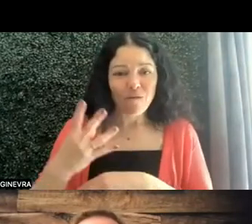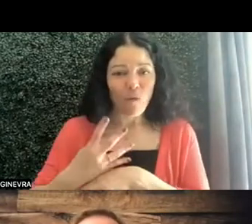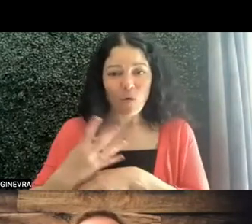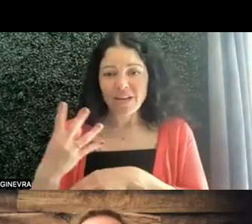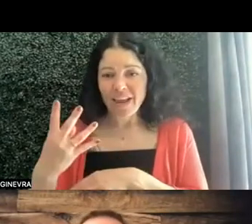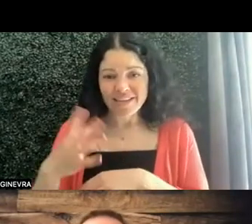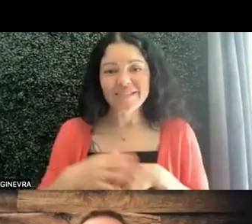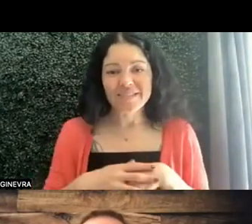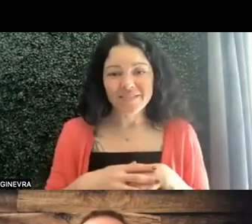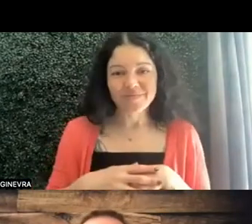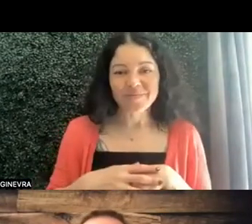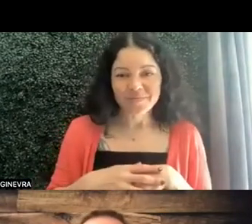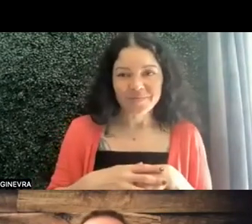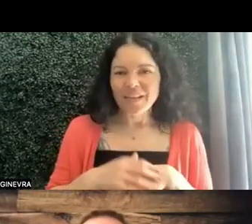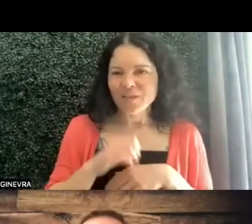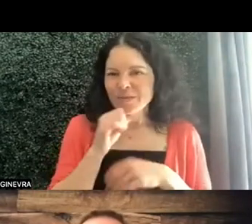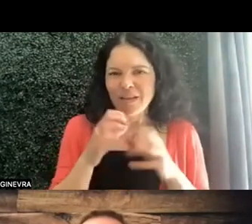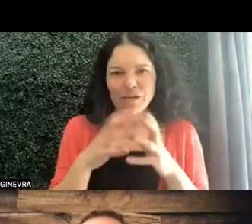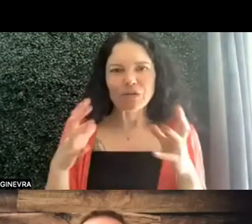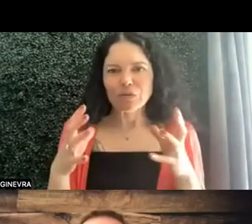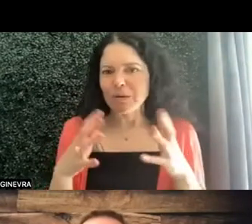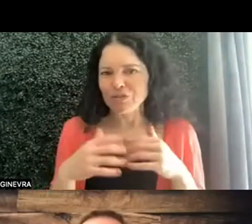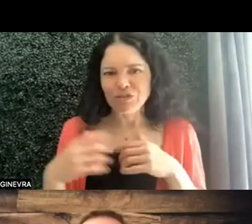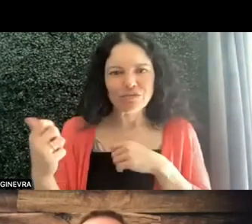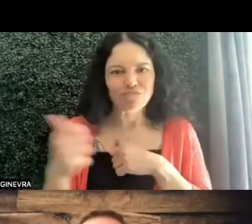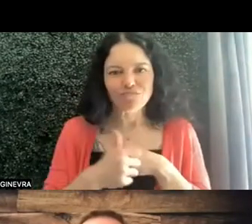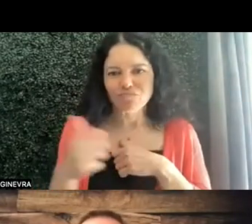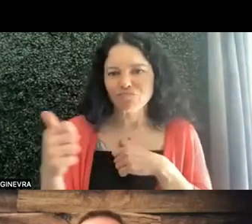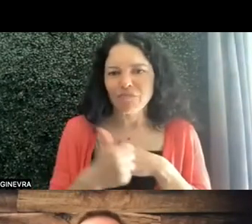So it's not too bad to make that commute just a couple of days during the summer.